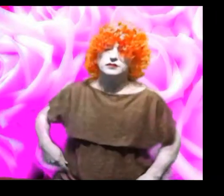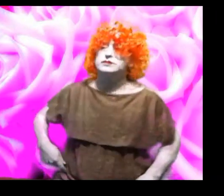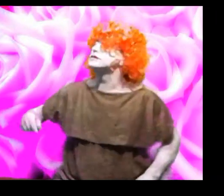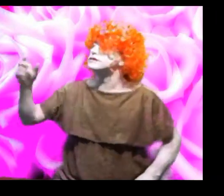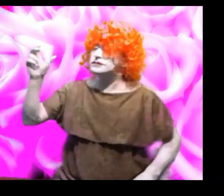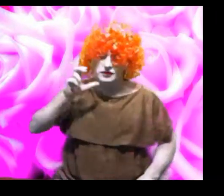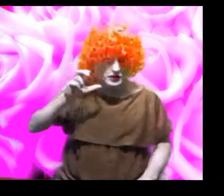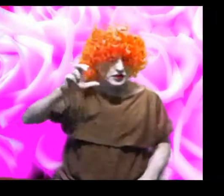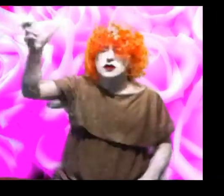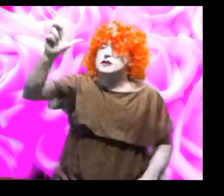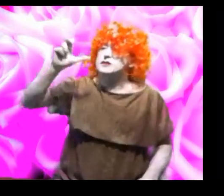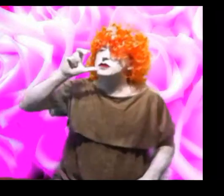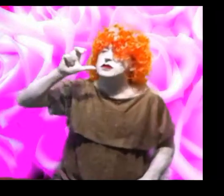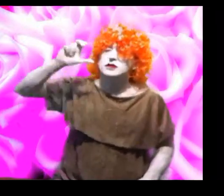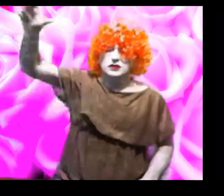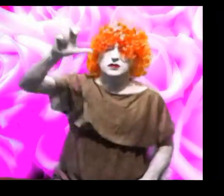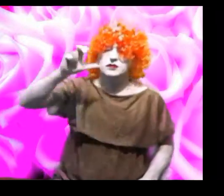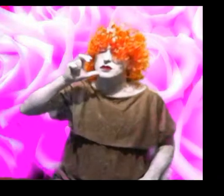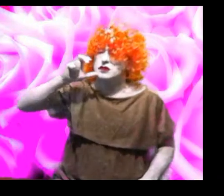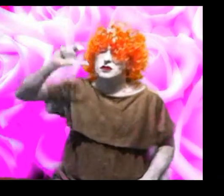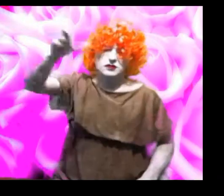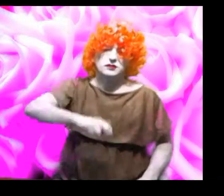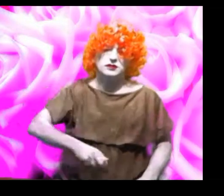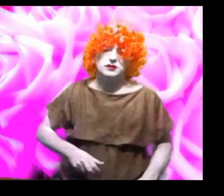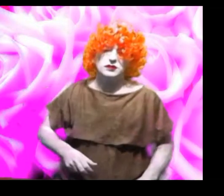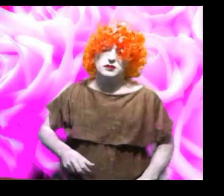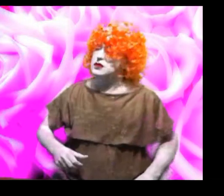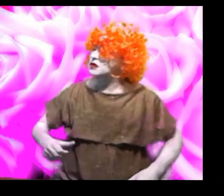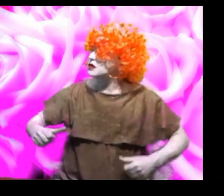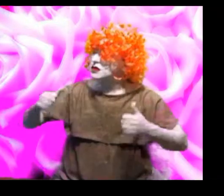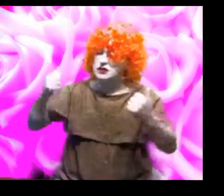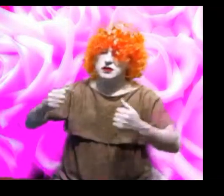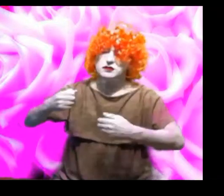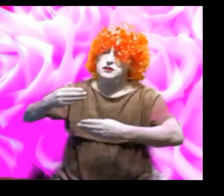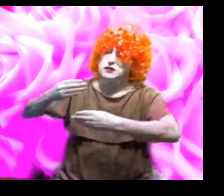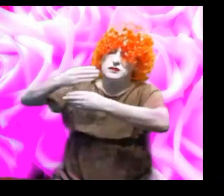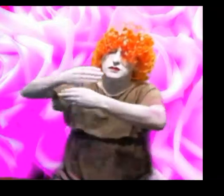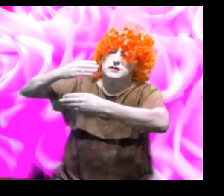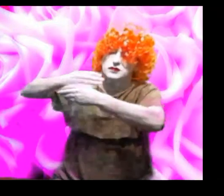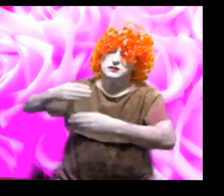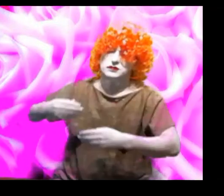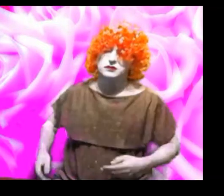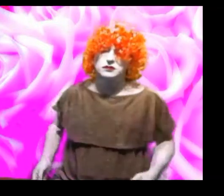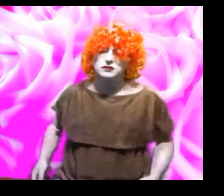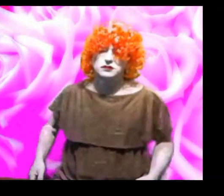ignore them, SCREAM and keep on screaming, because that's your best line of defence from demons